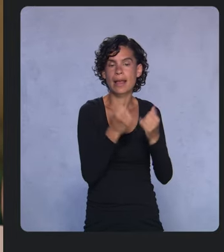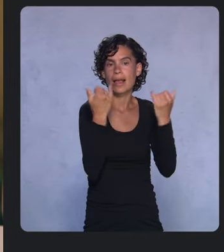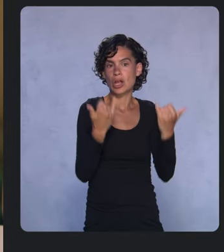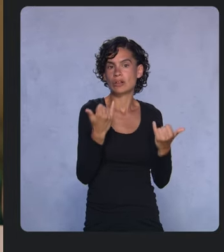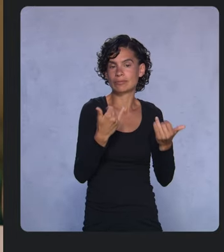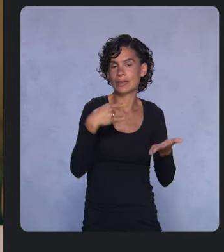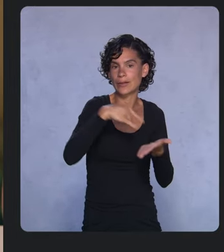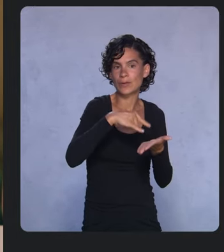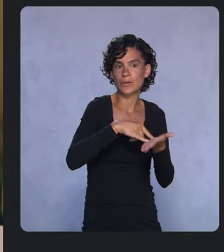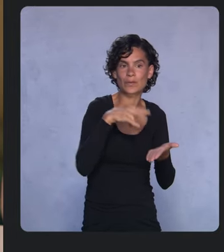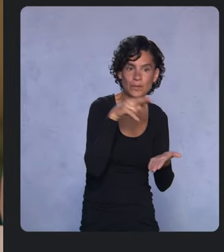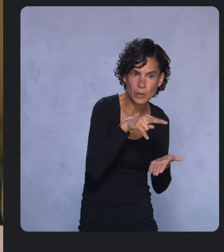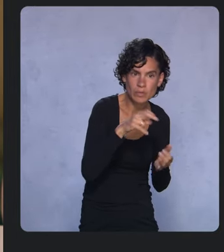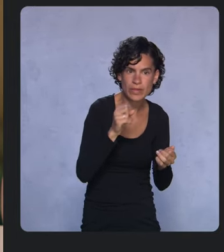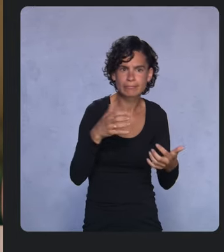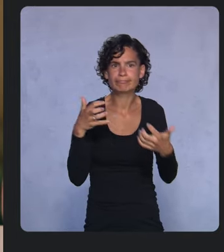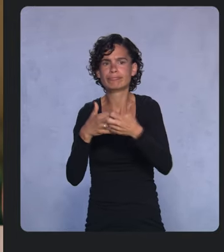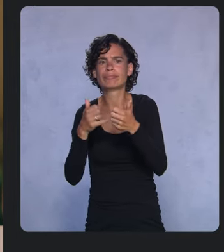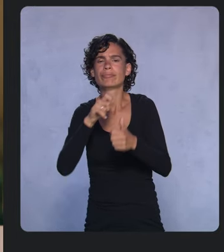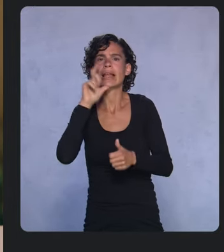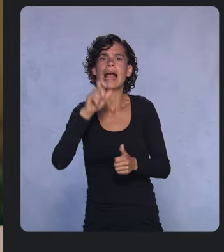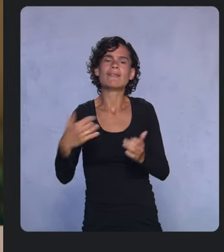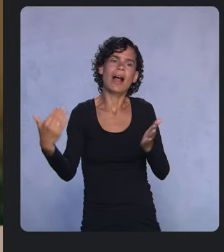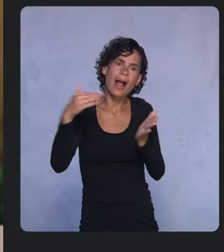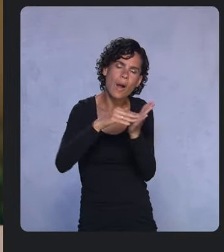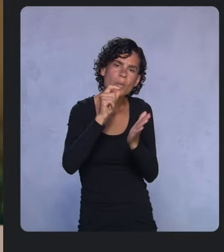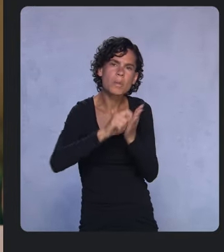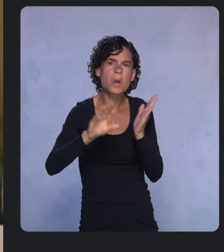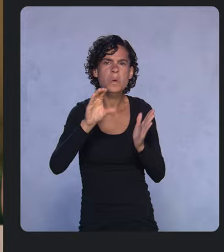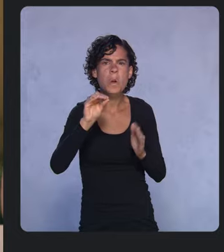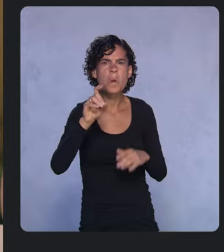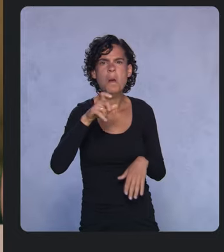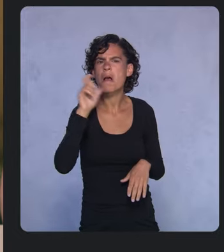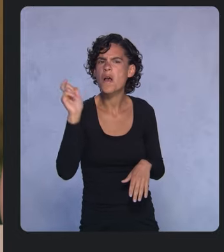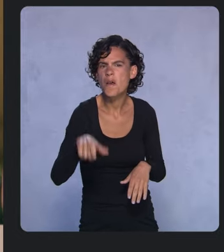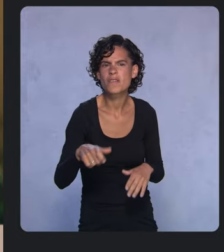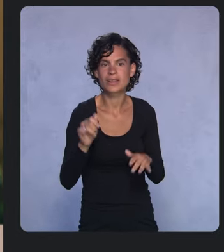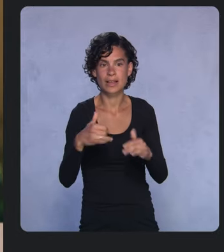a single line of code. It works with your existing code base from day one.